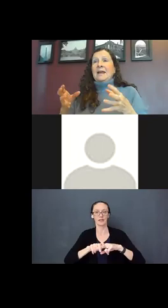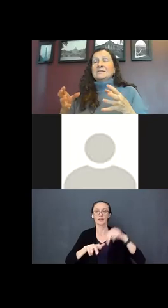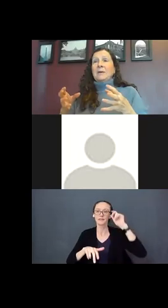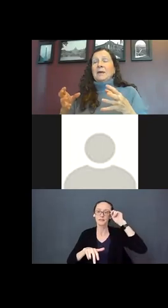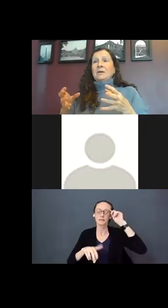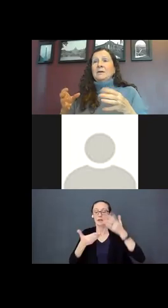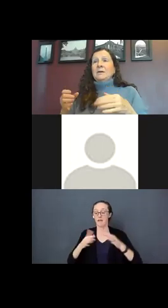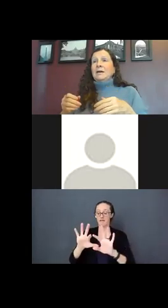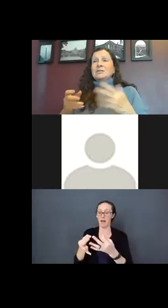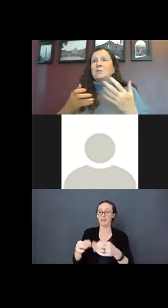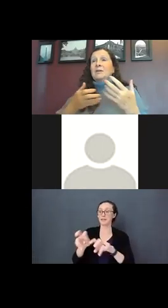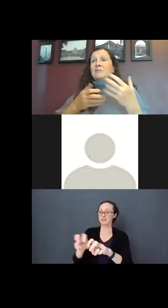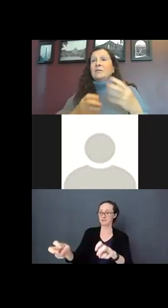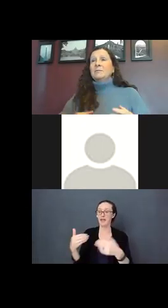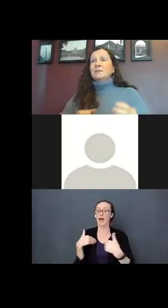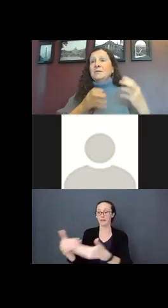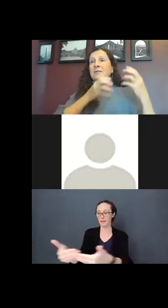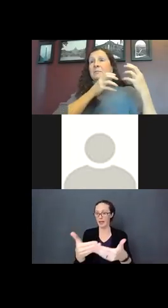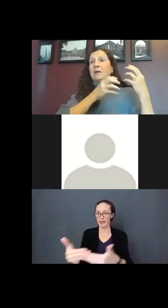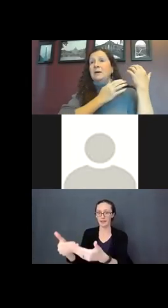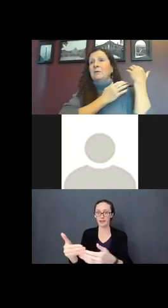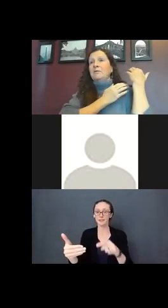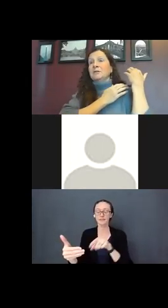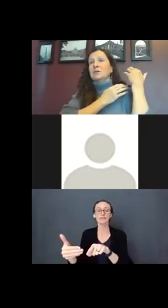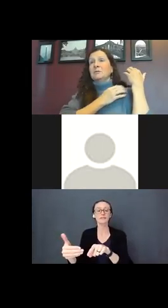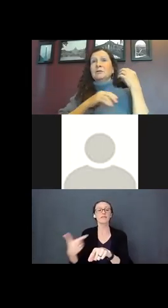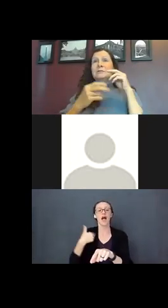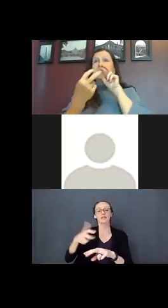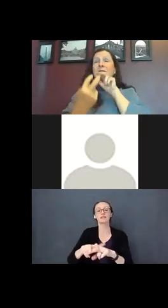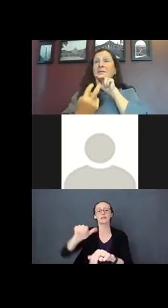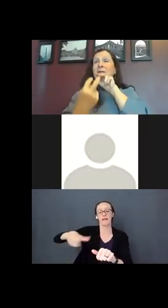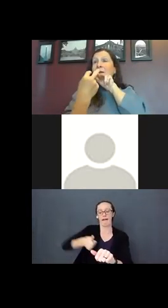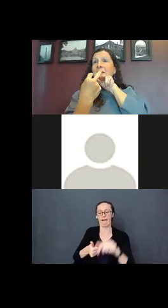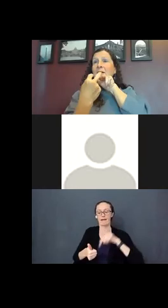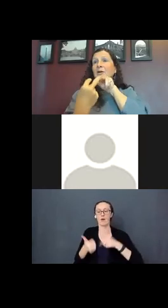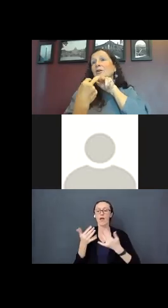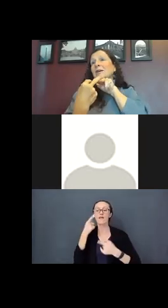has a baby and wait for them to lift that baby over their shoulder so that baby and I looking